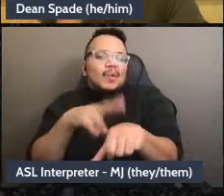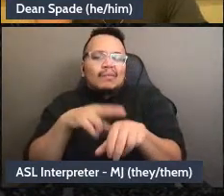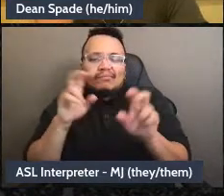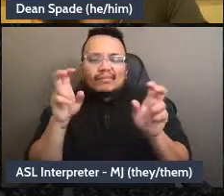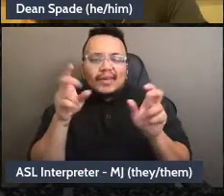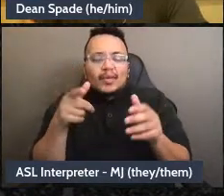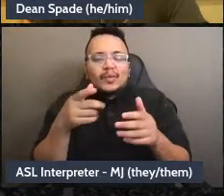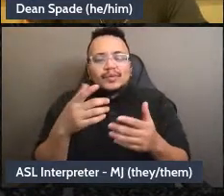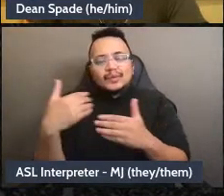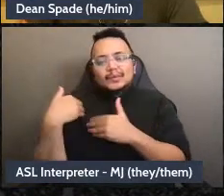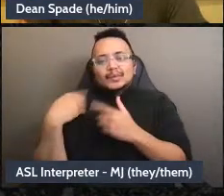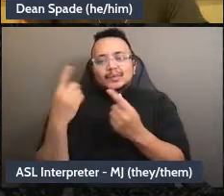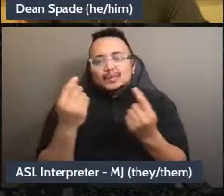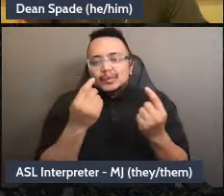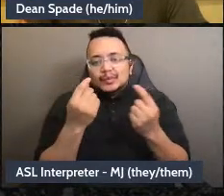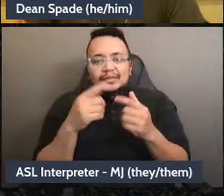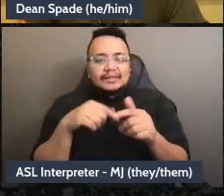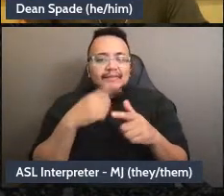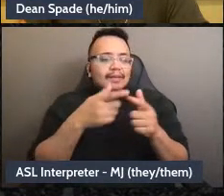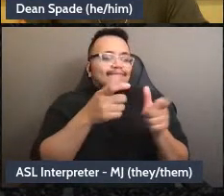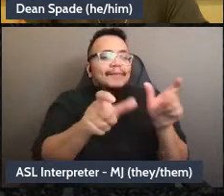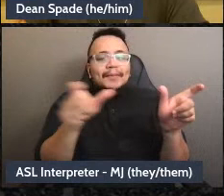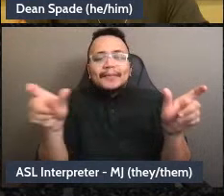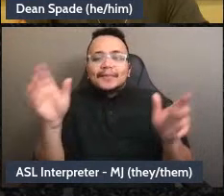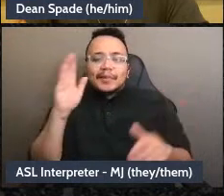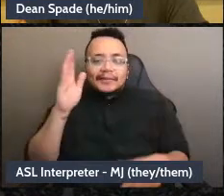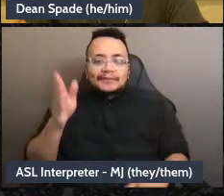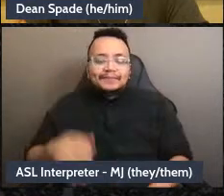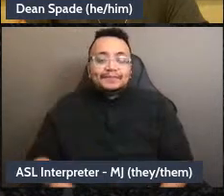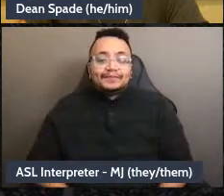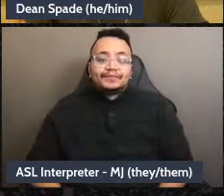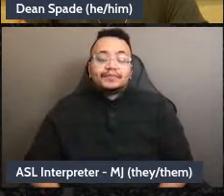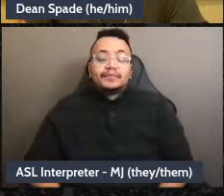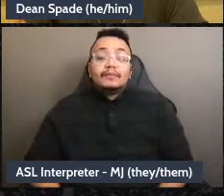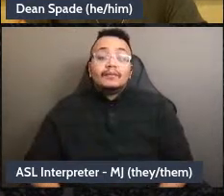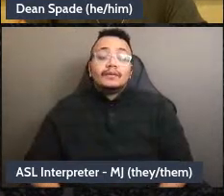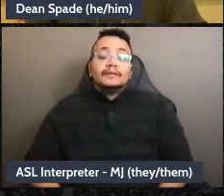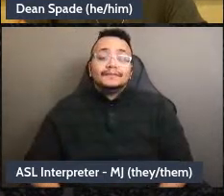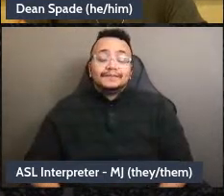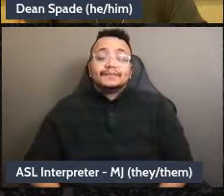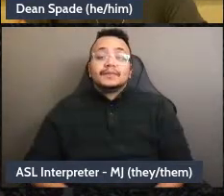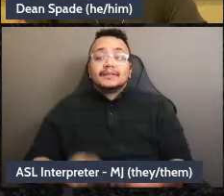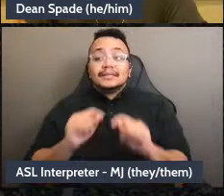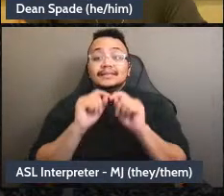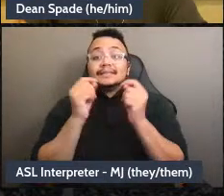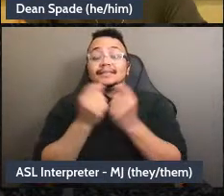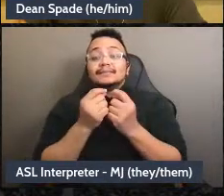of clumped, um, and team structures are great to try out and then sometimes you'll be like,